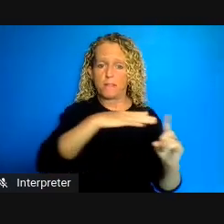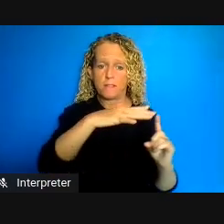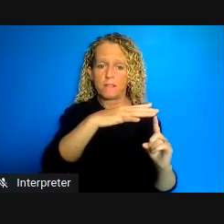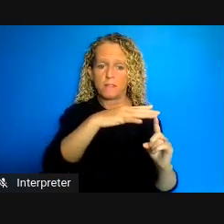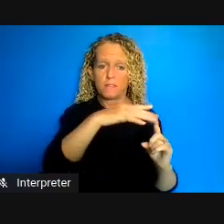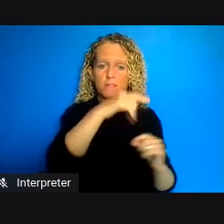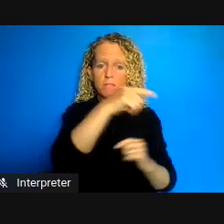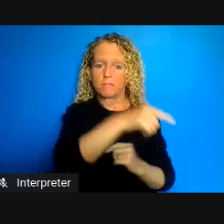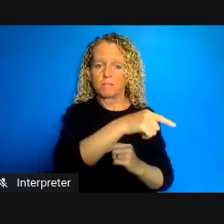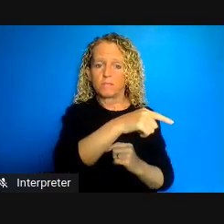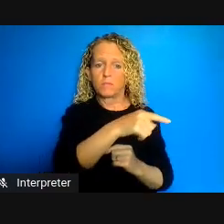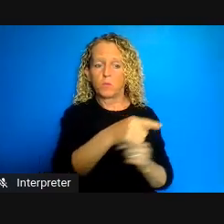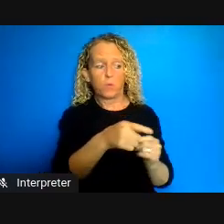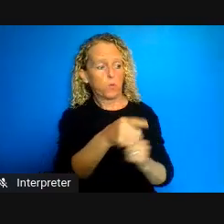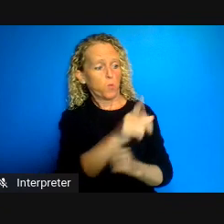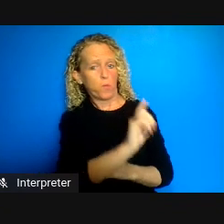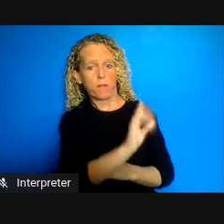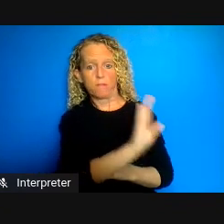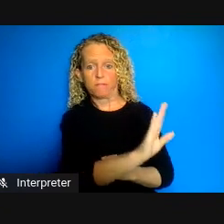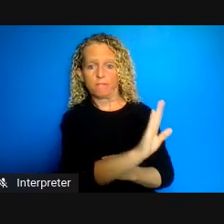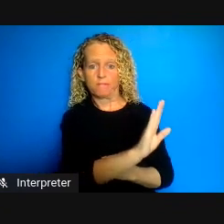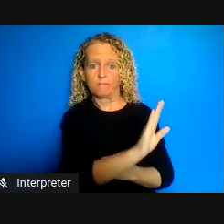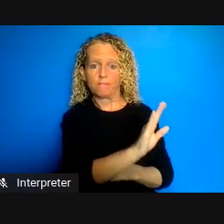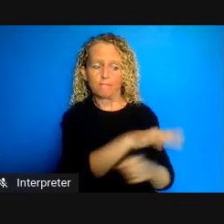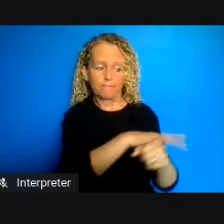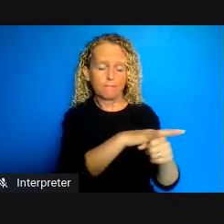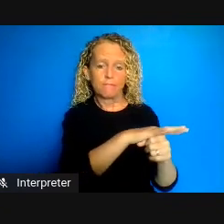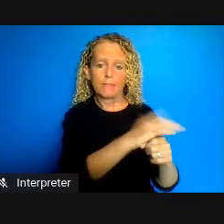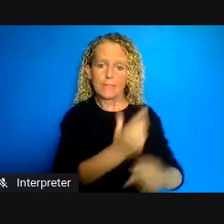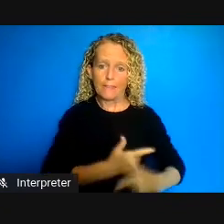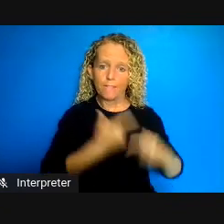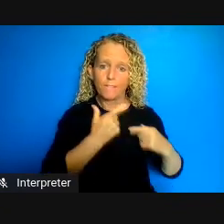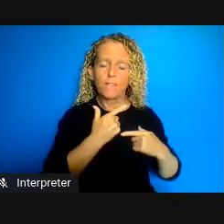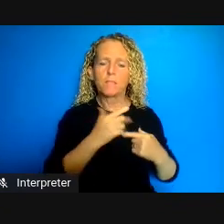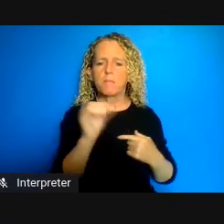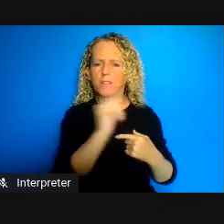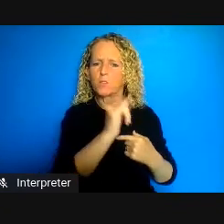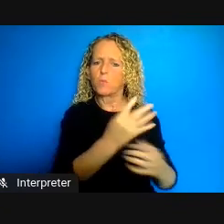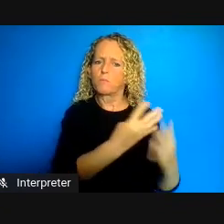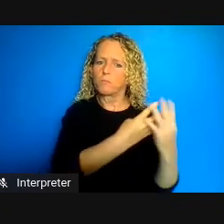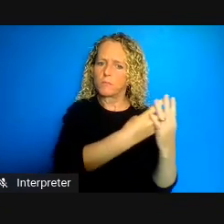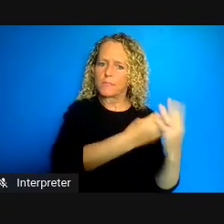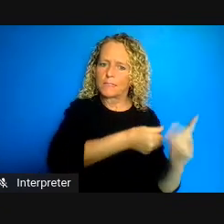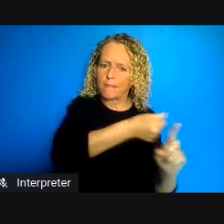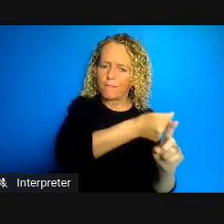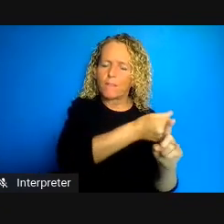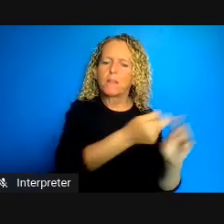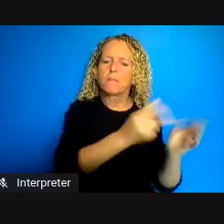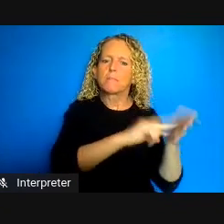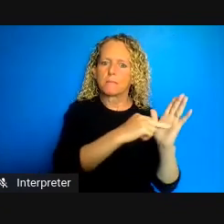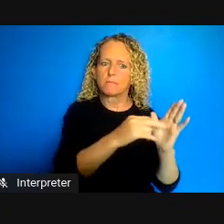in living place and specifically as a prison presents its own risks. It is much